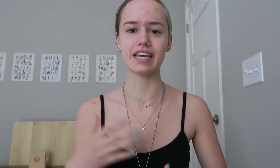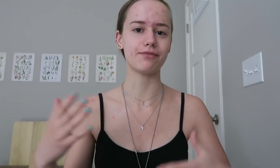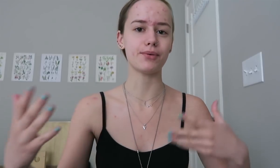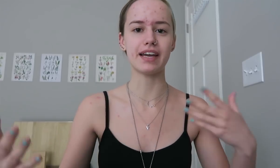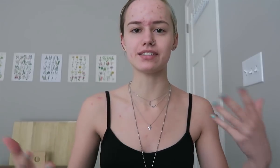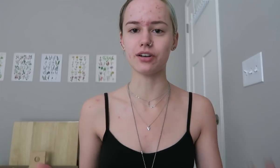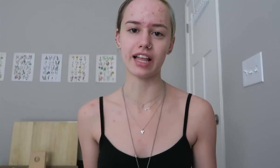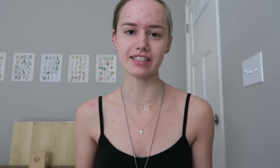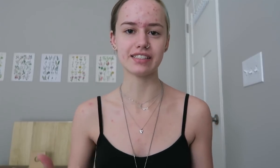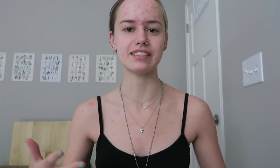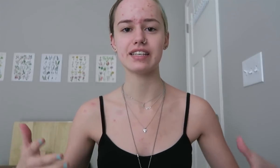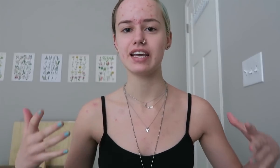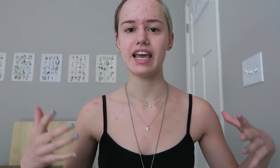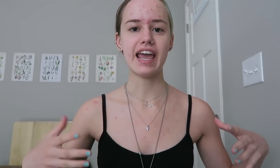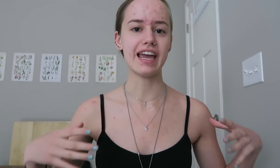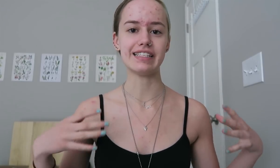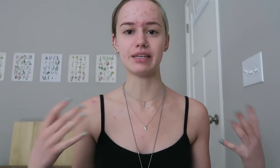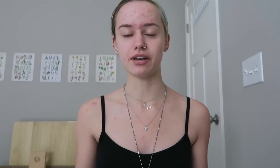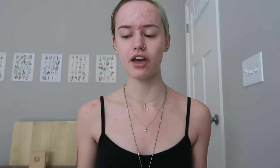and take a few ASL classes and see what I thought.